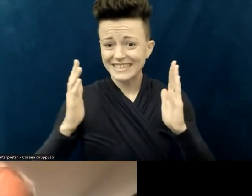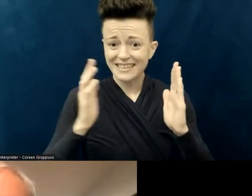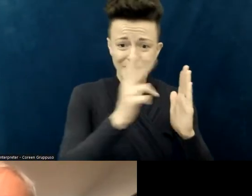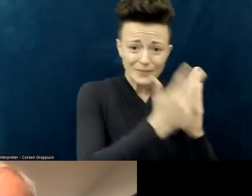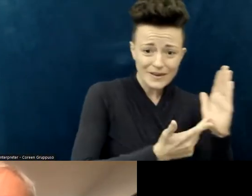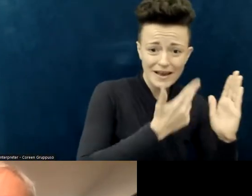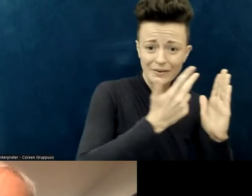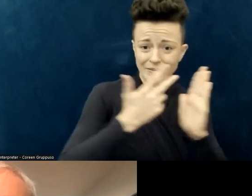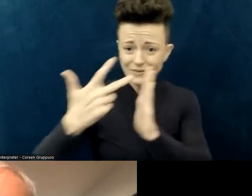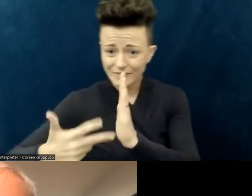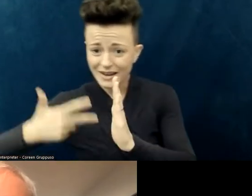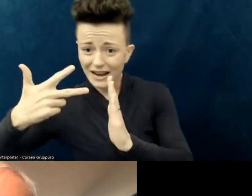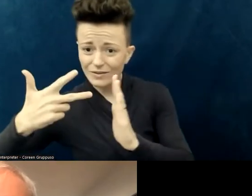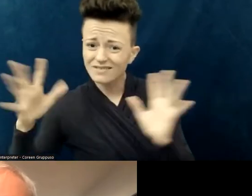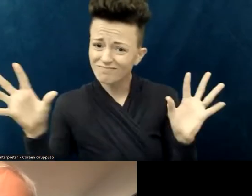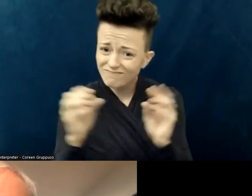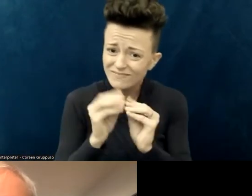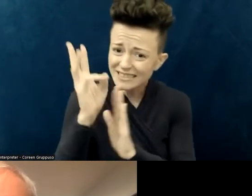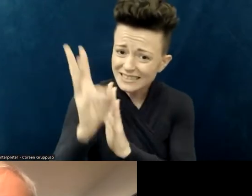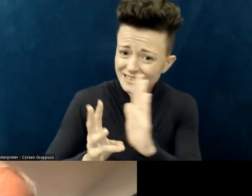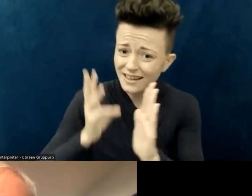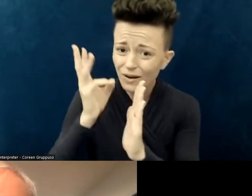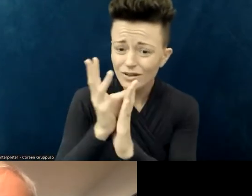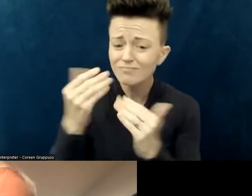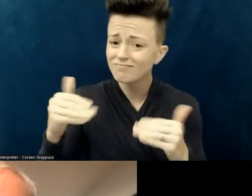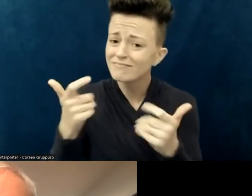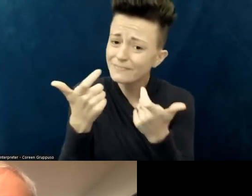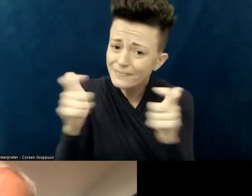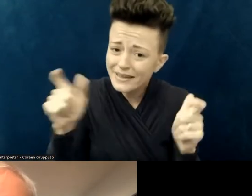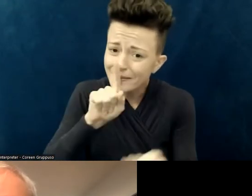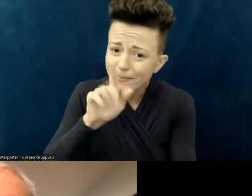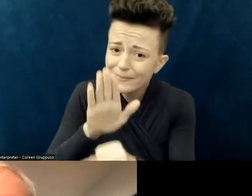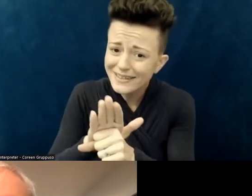and this is no small thing to commit to, so we are grateful you're here.